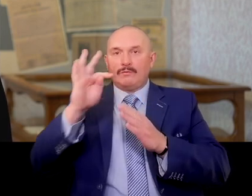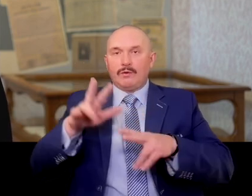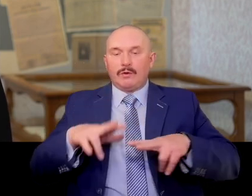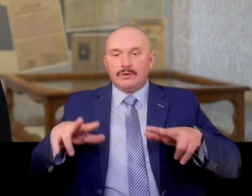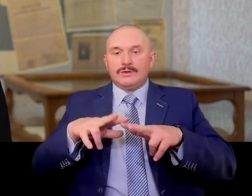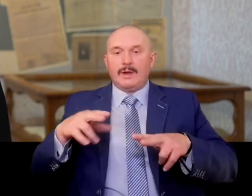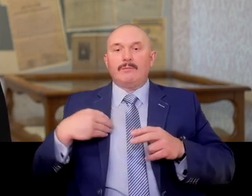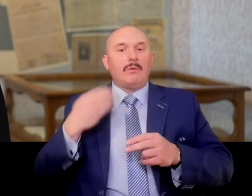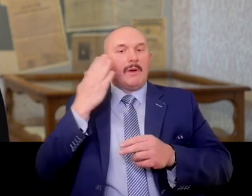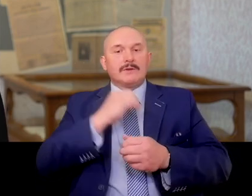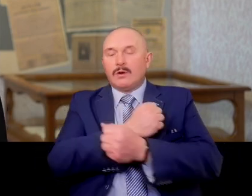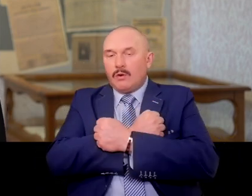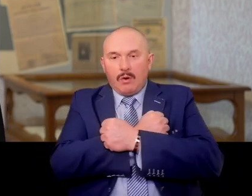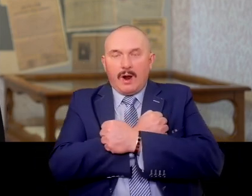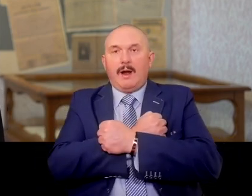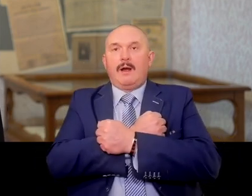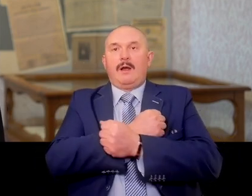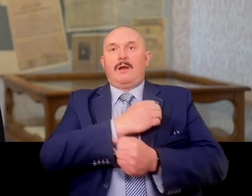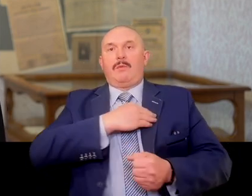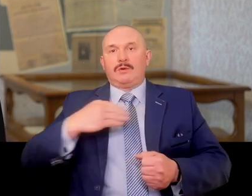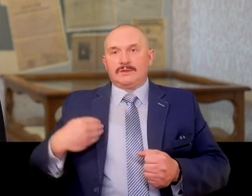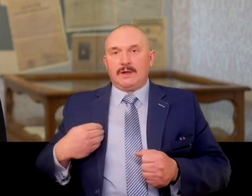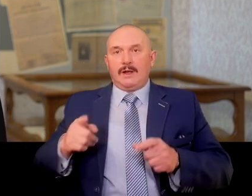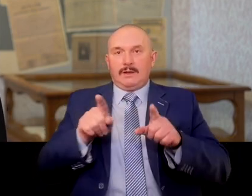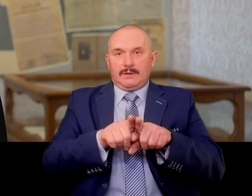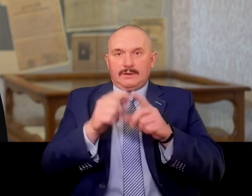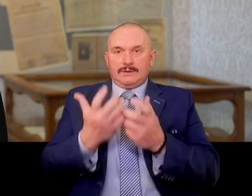wanted very much to pass those values on to her girls, students.